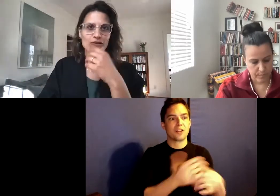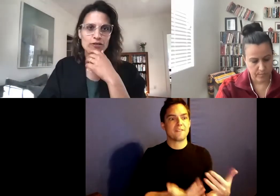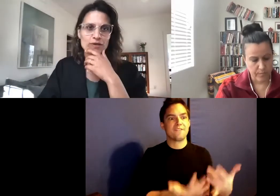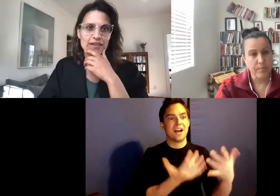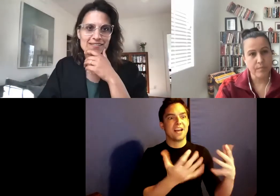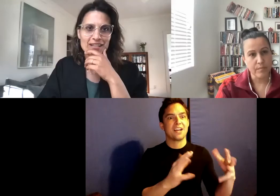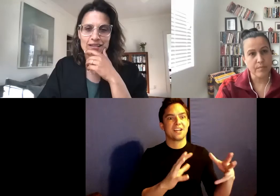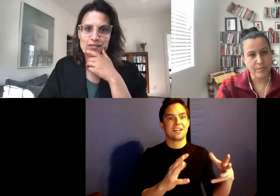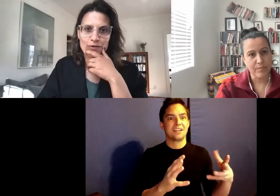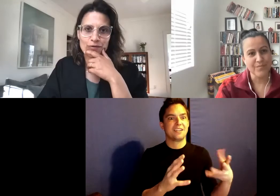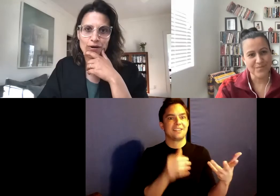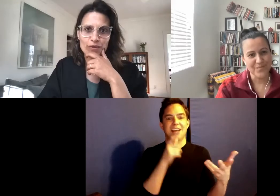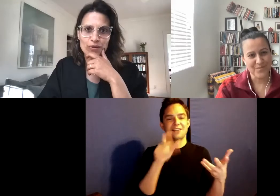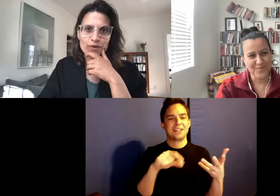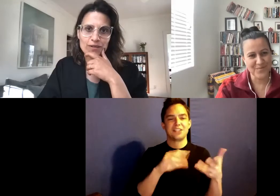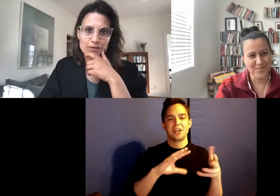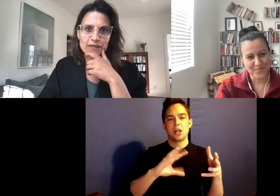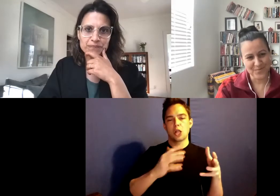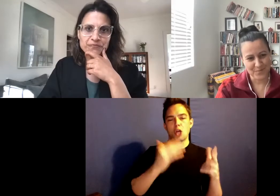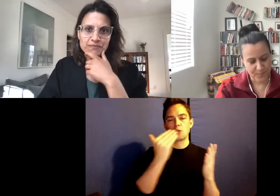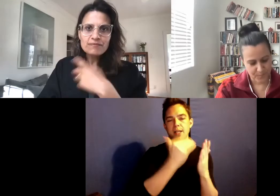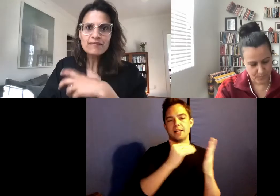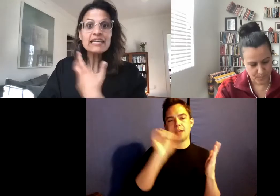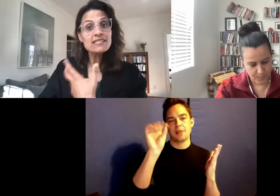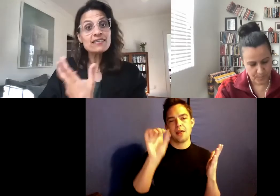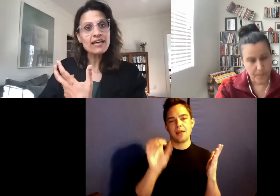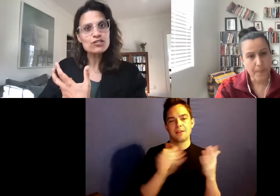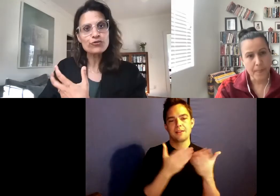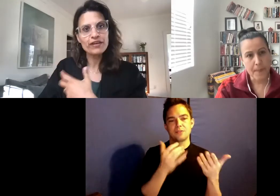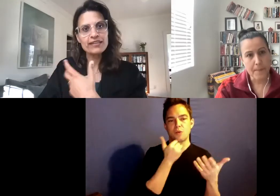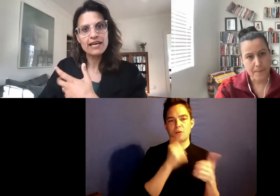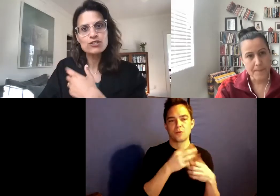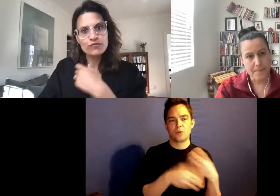laundry list of what's wrong with the world, but it is a catastrophe.